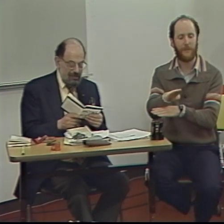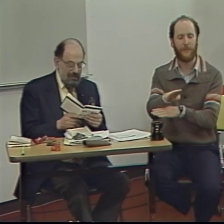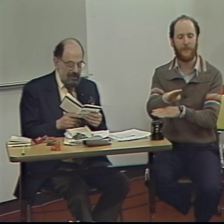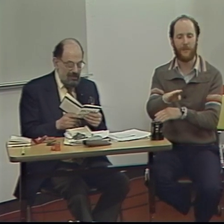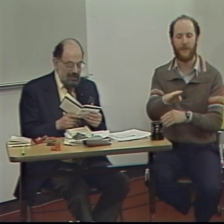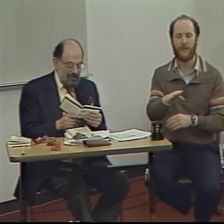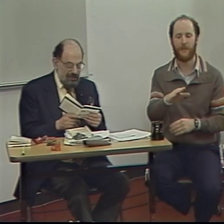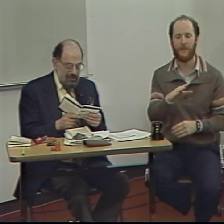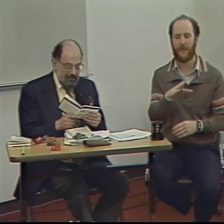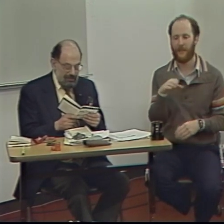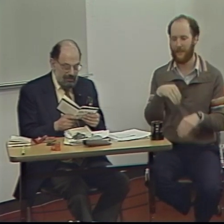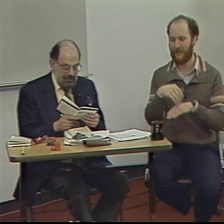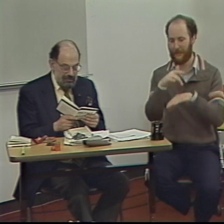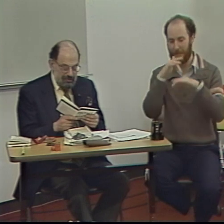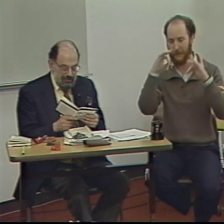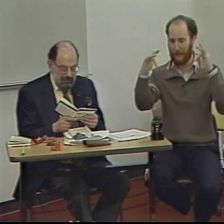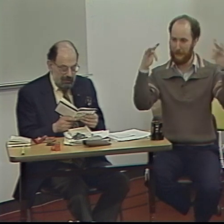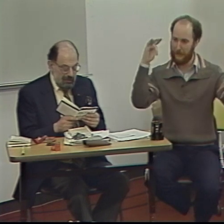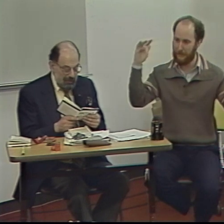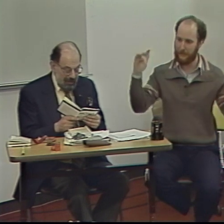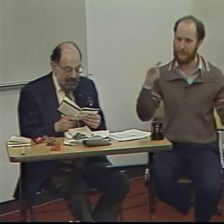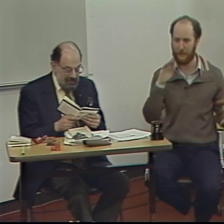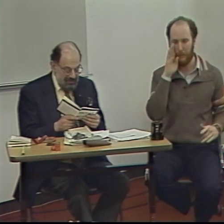"In desolate beer bars